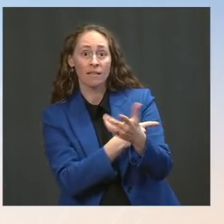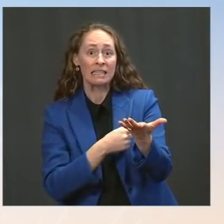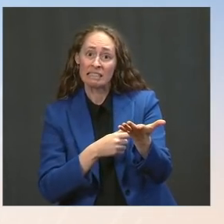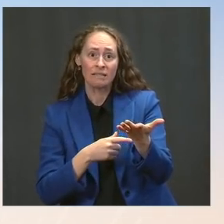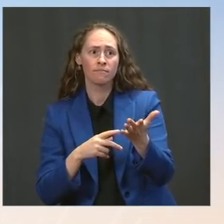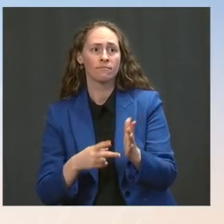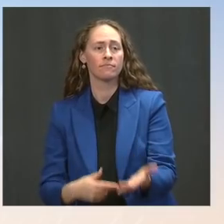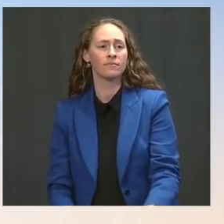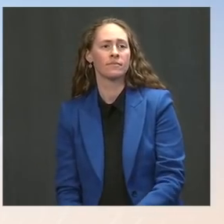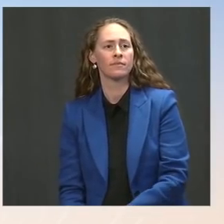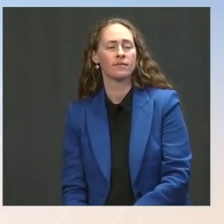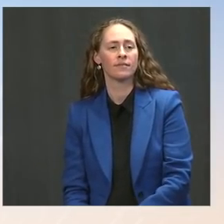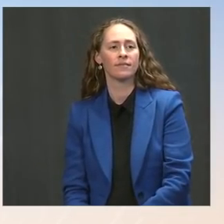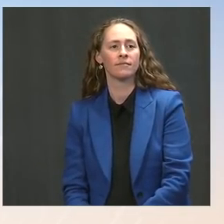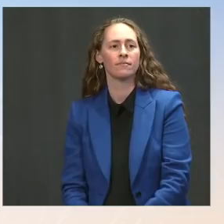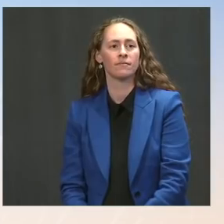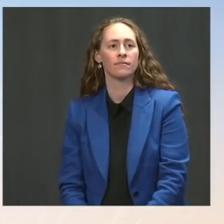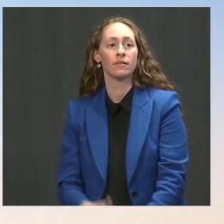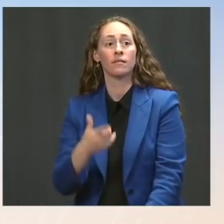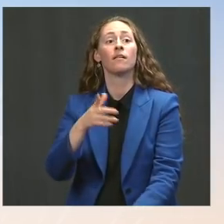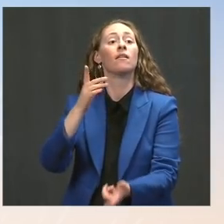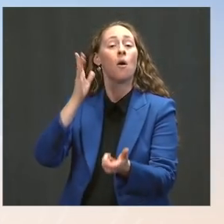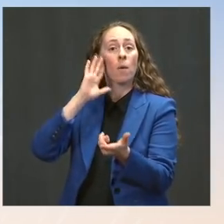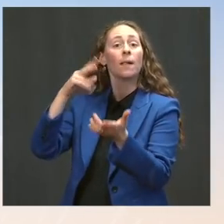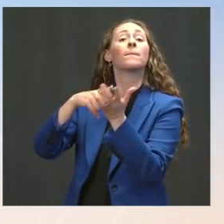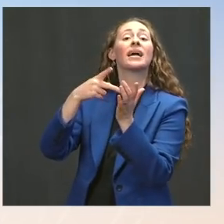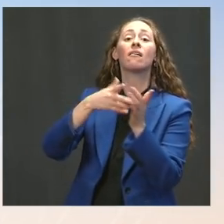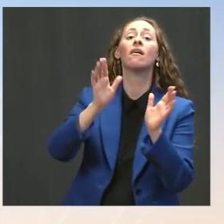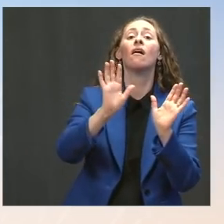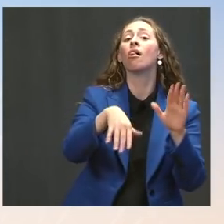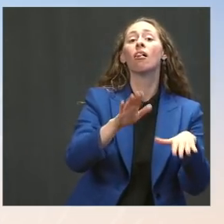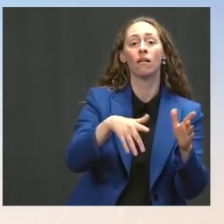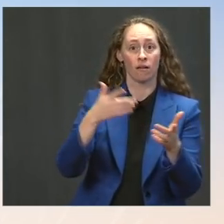Ms. Psaki: It may. And beyond the President's goals, it may save lives,